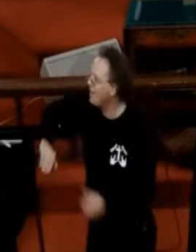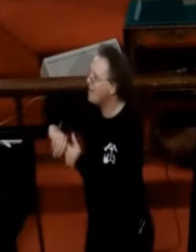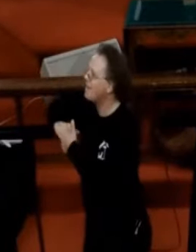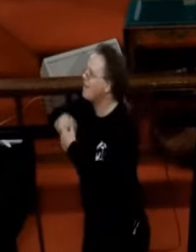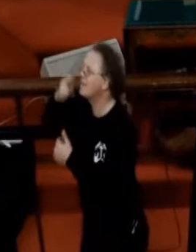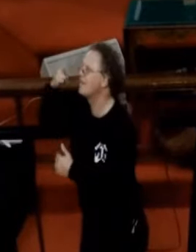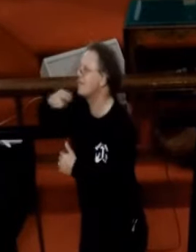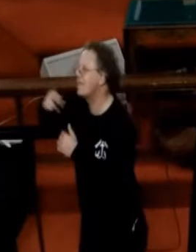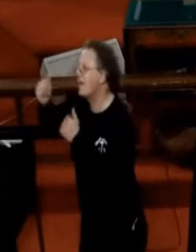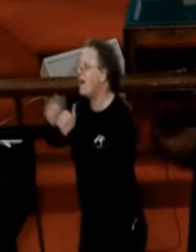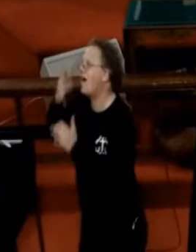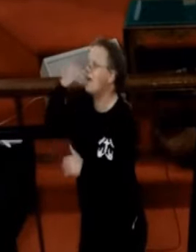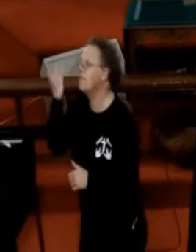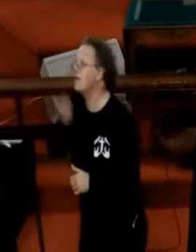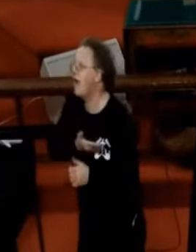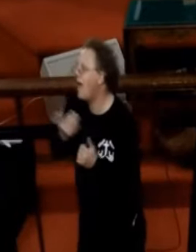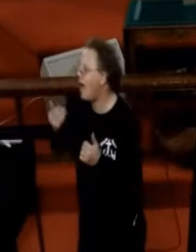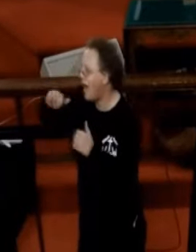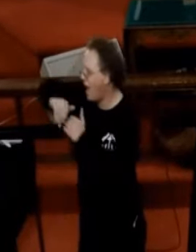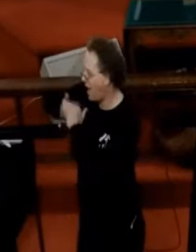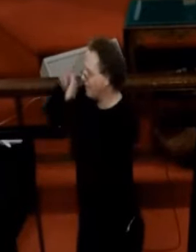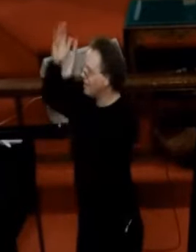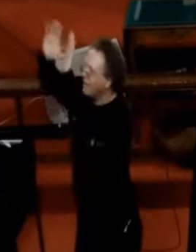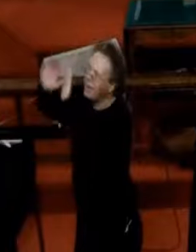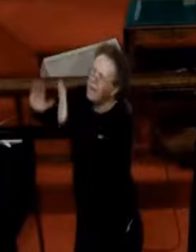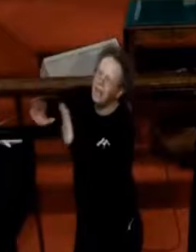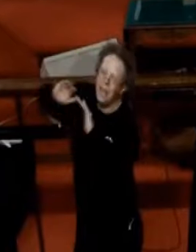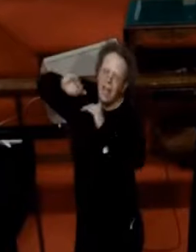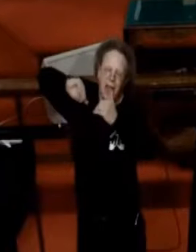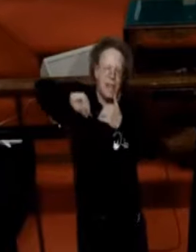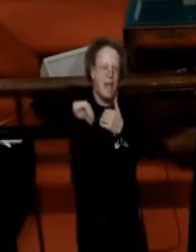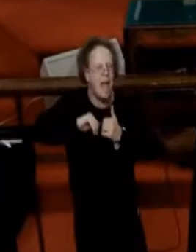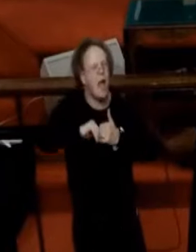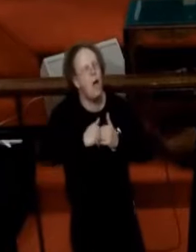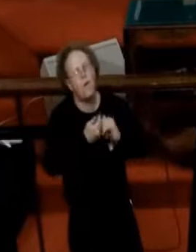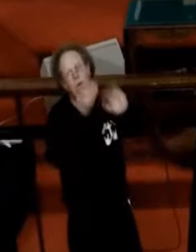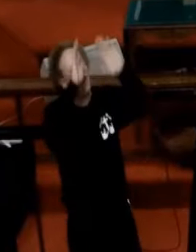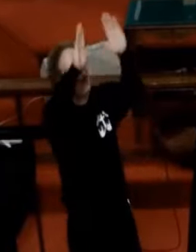How great, how great